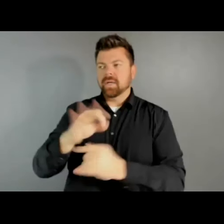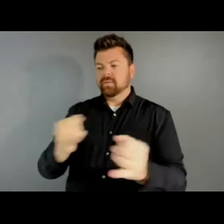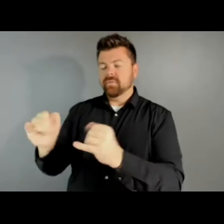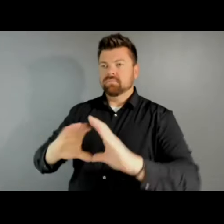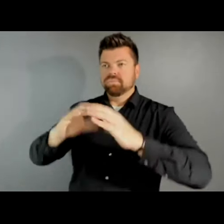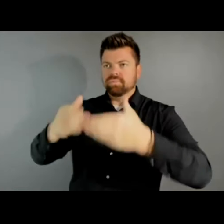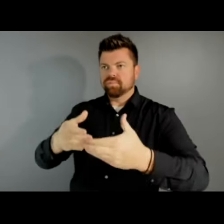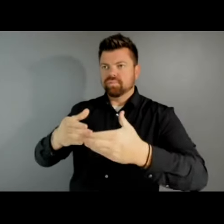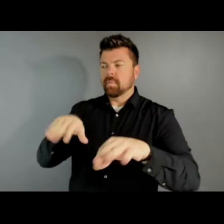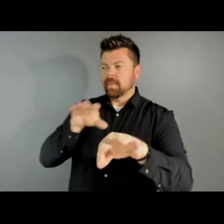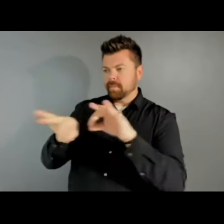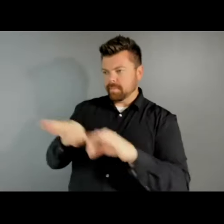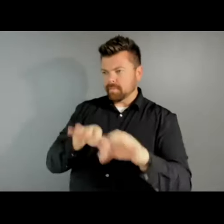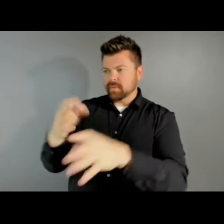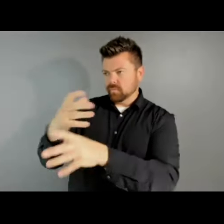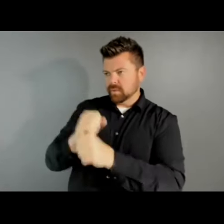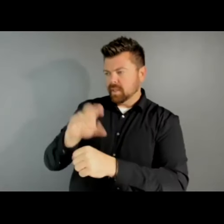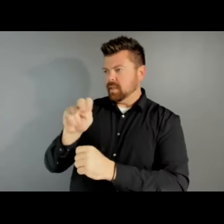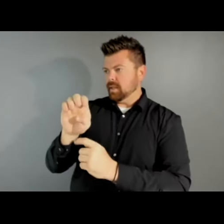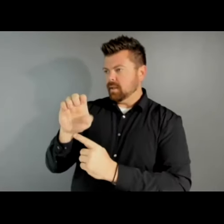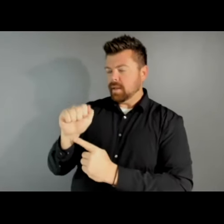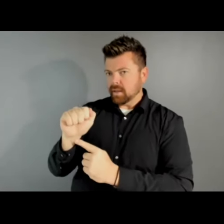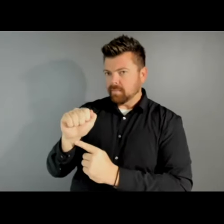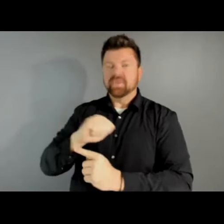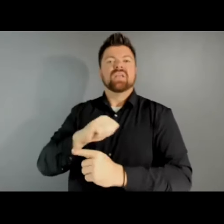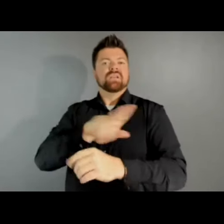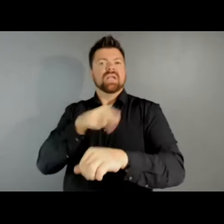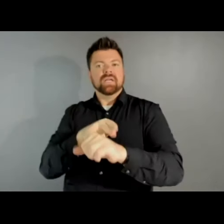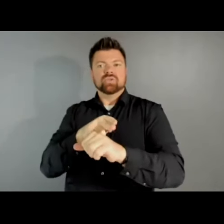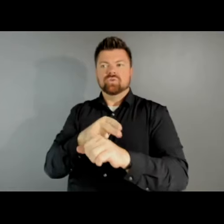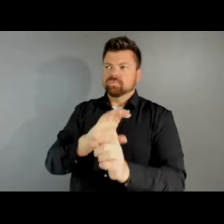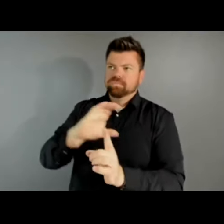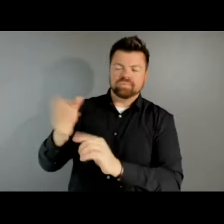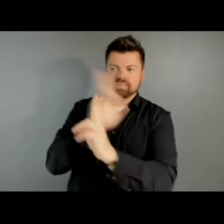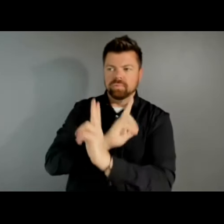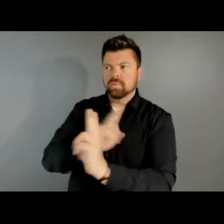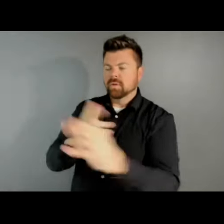to receive an NEA National Heritage Fellowship, an award that honors American folk and traditional